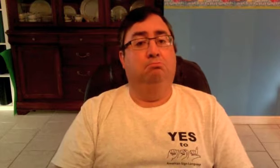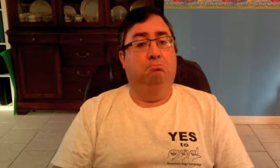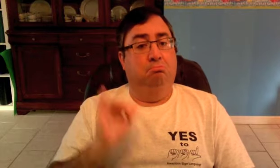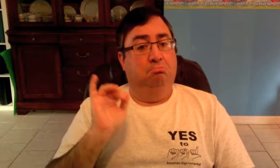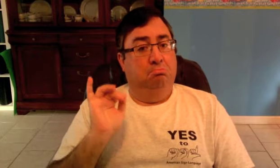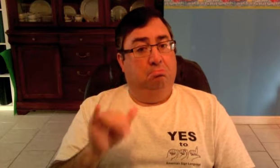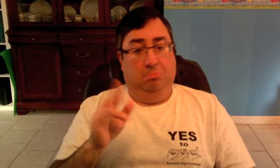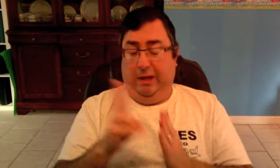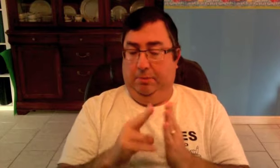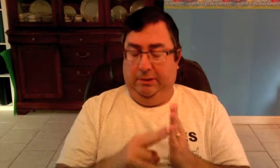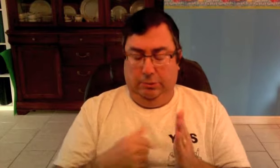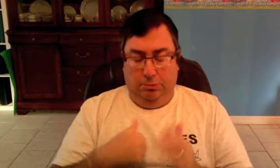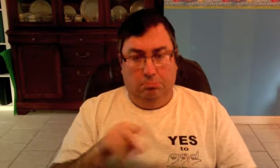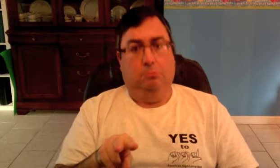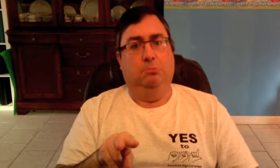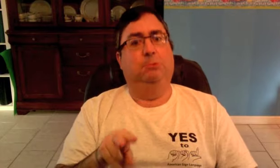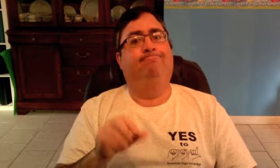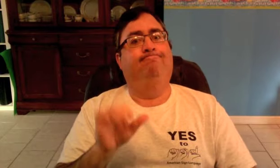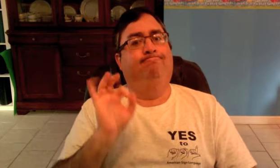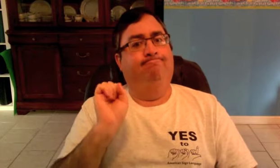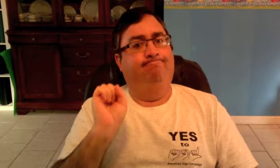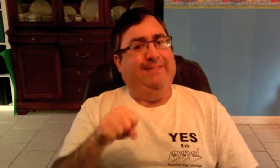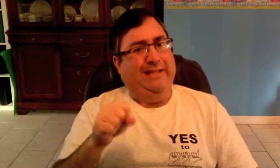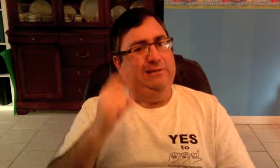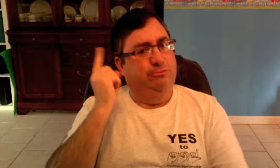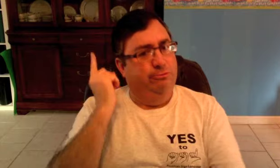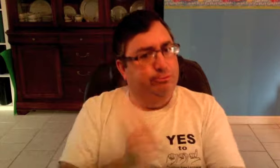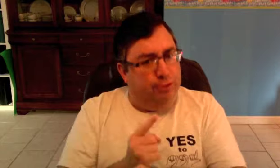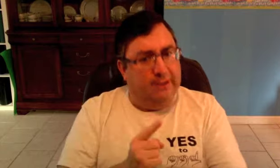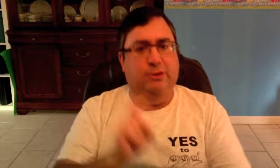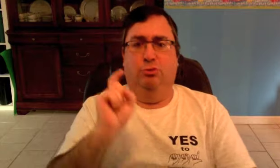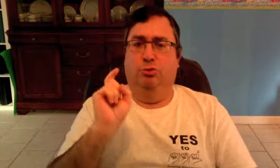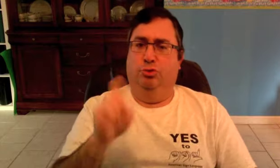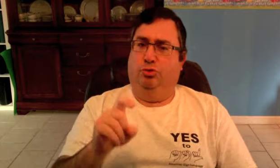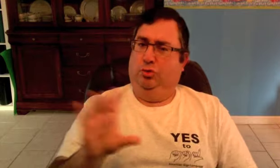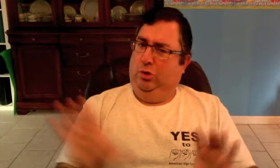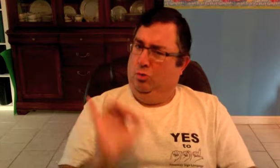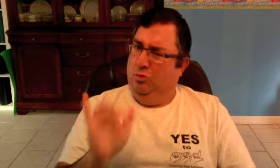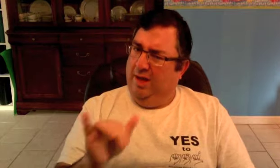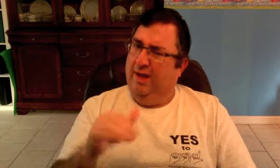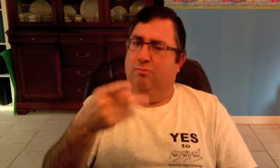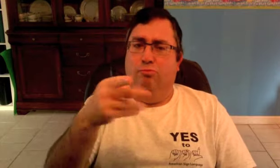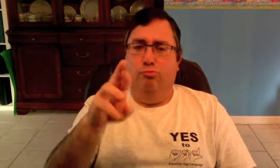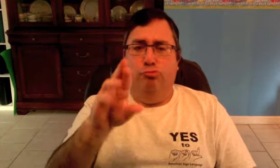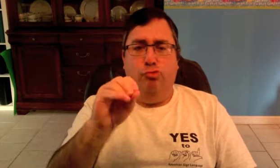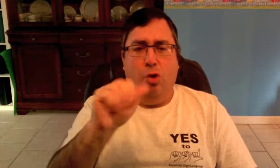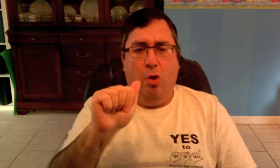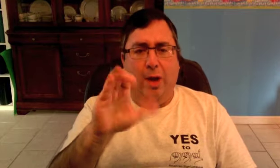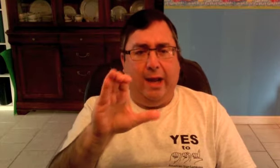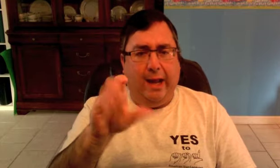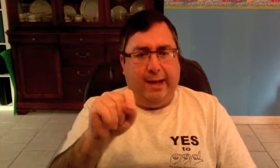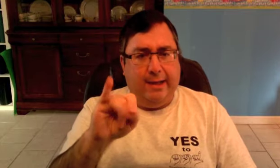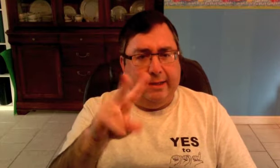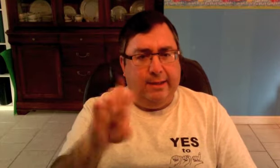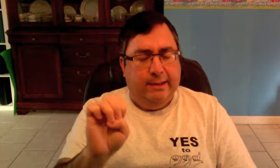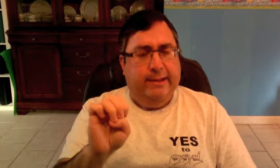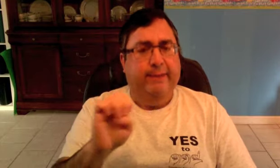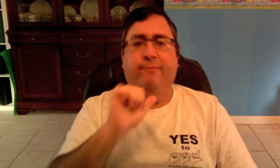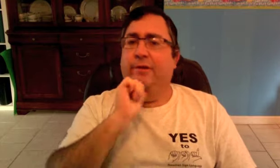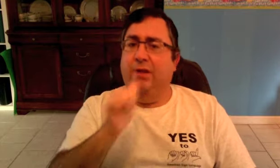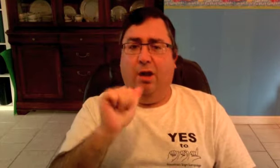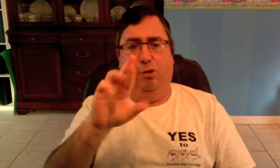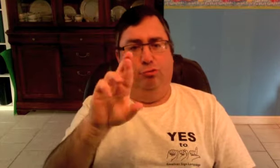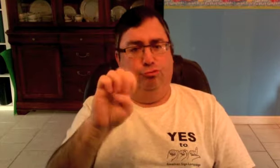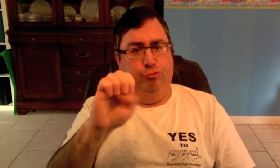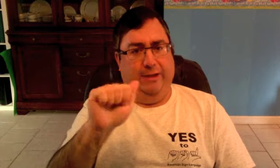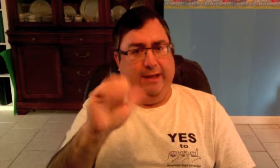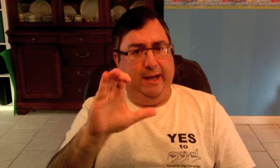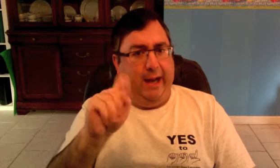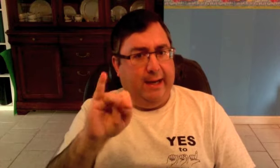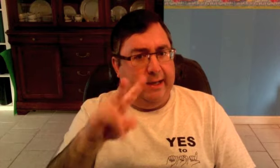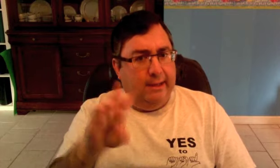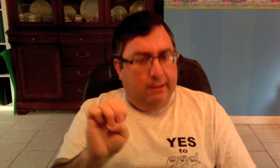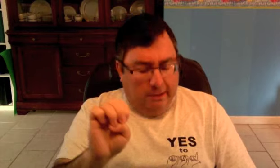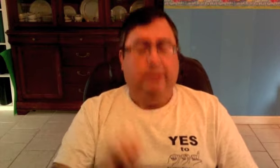I saw this petition and immediately thought "this is right! Do something proactive, not reactive!"